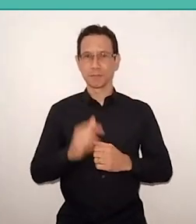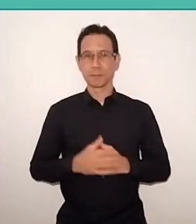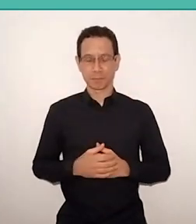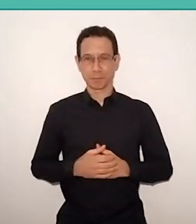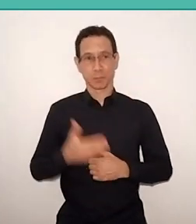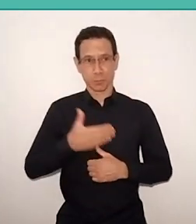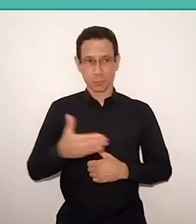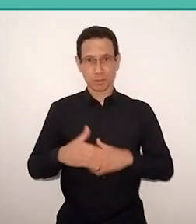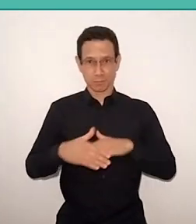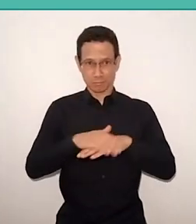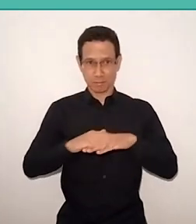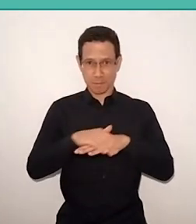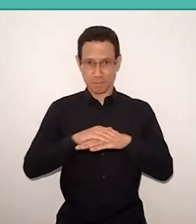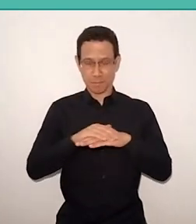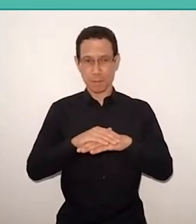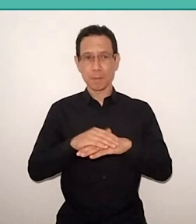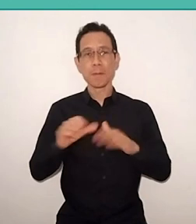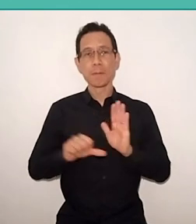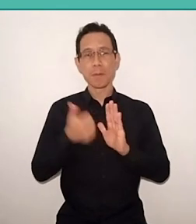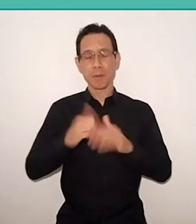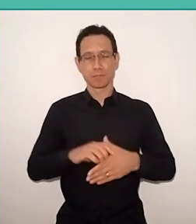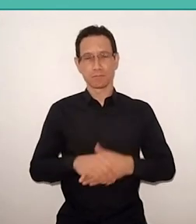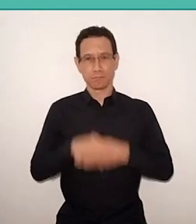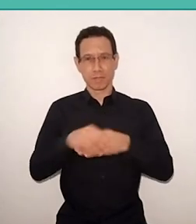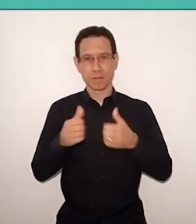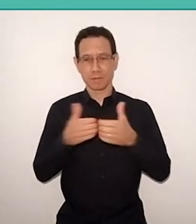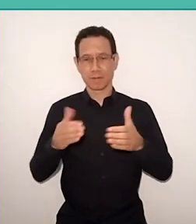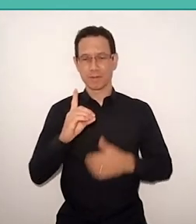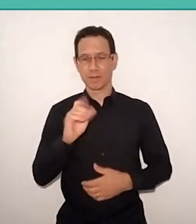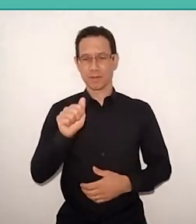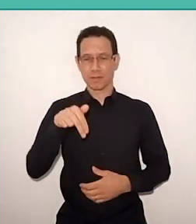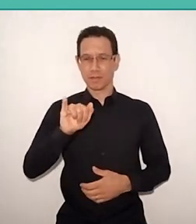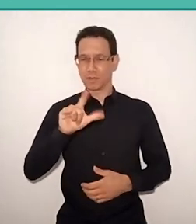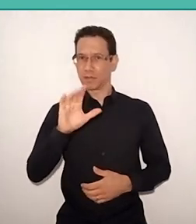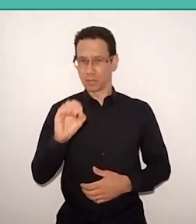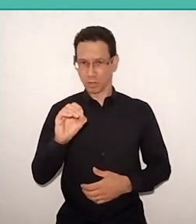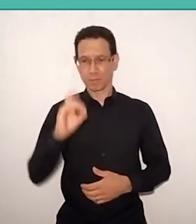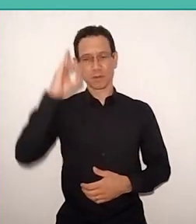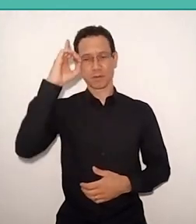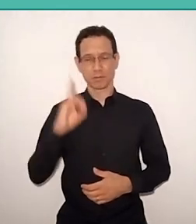we will have the opening greeting by Danilo Santos de Miranda, director of Sesc São Paulo,